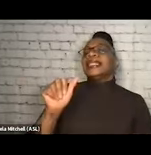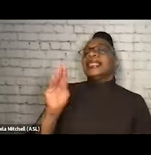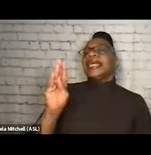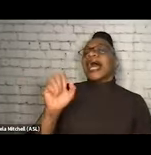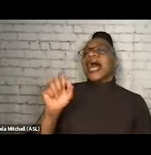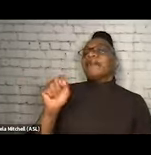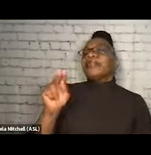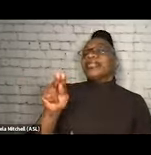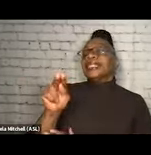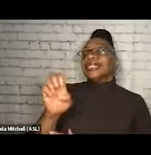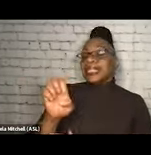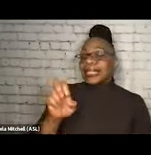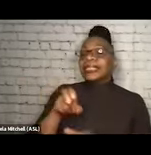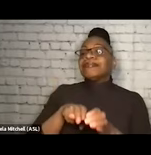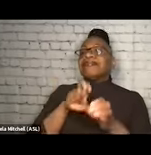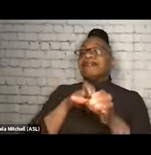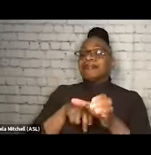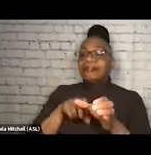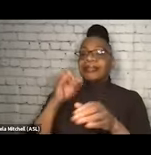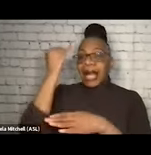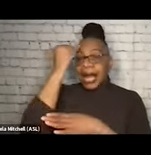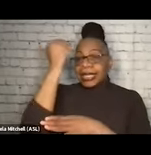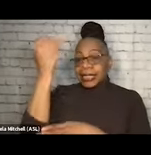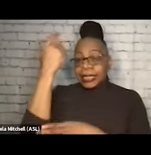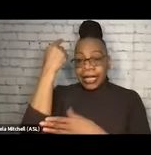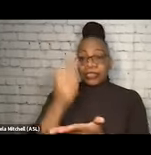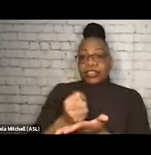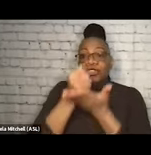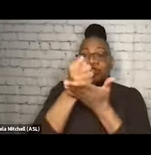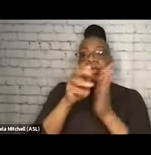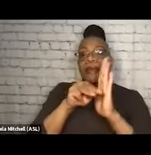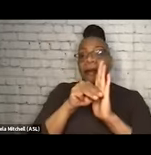that is the pervasive treatment model and treatment dogma.